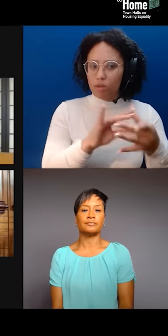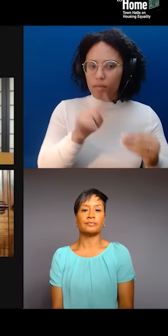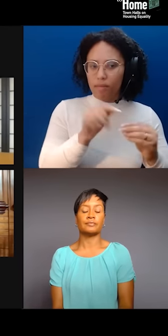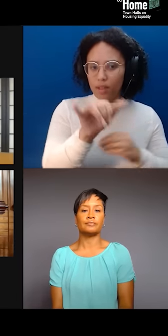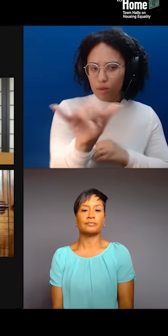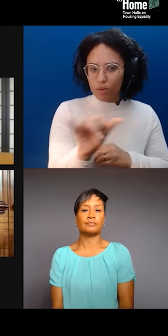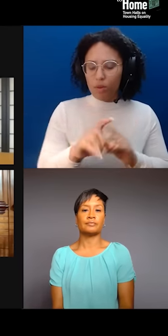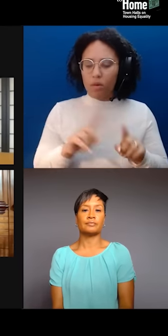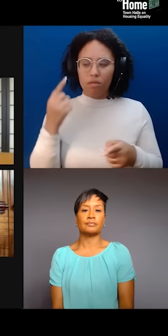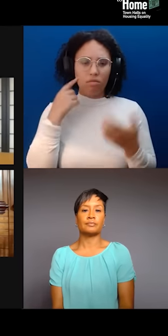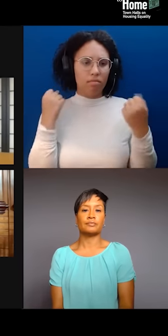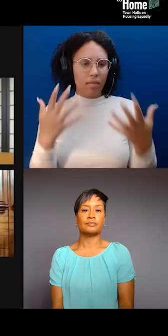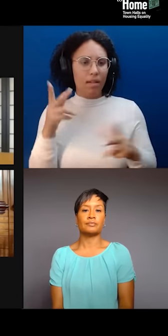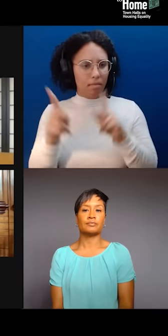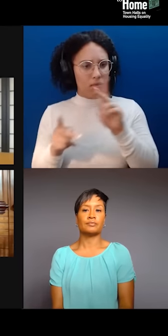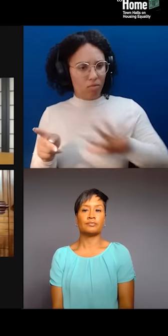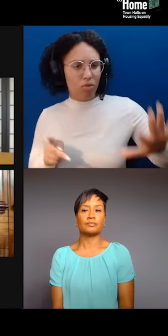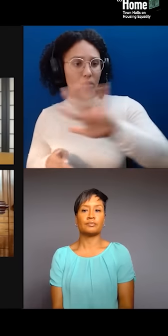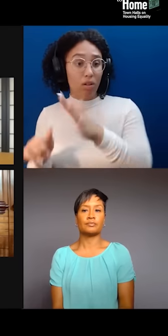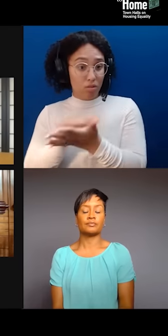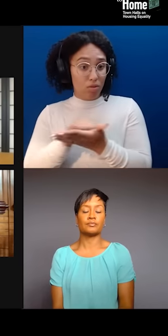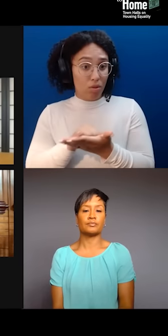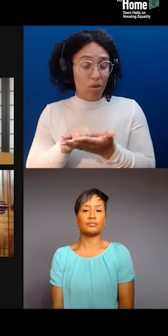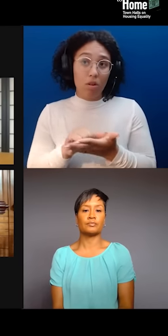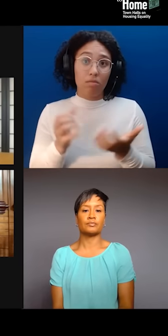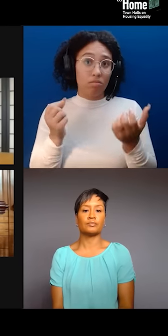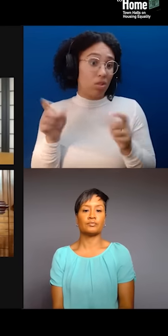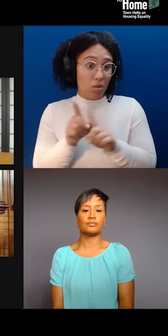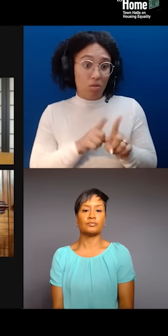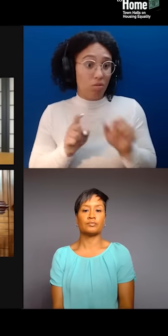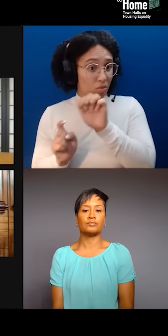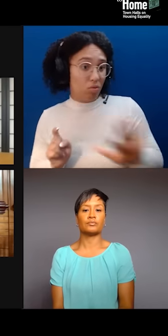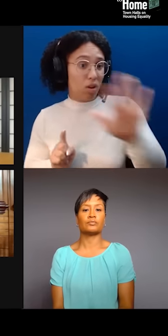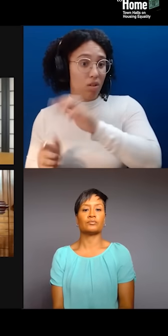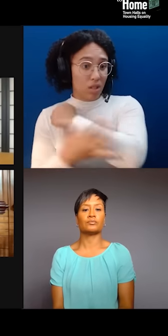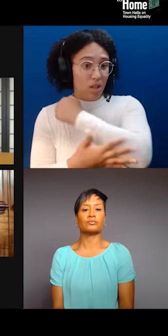that we each contain multitudes of lineage. I'd like to ask you both to please tell us